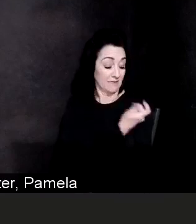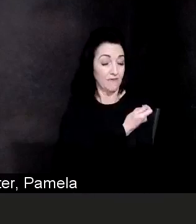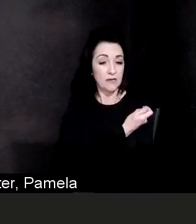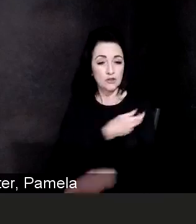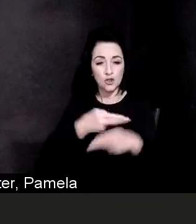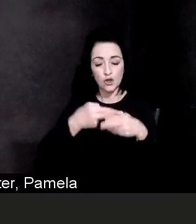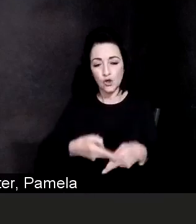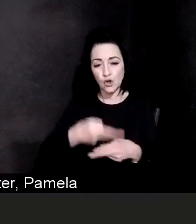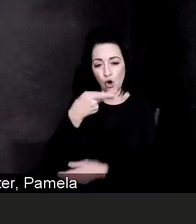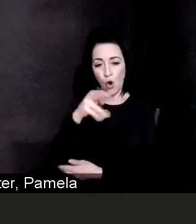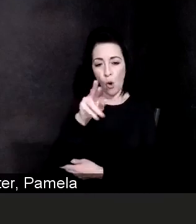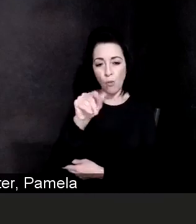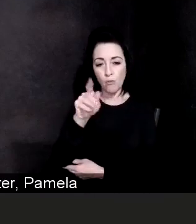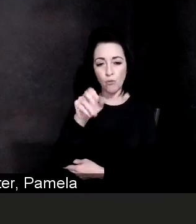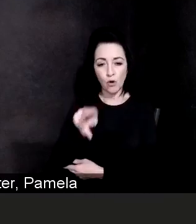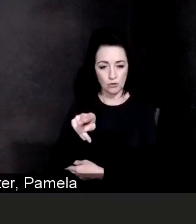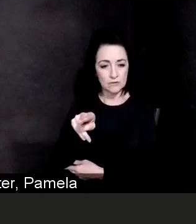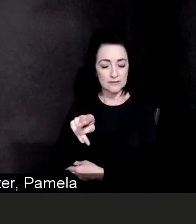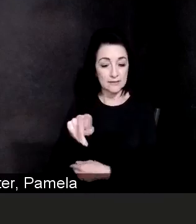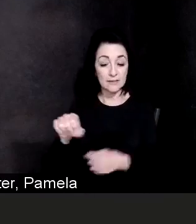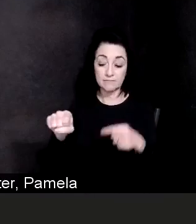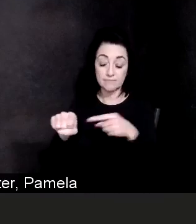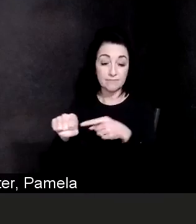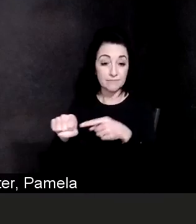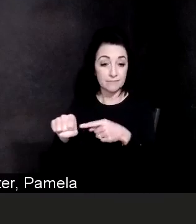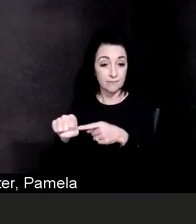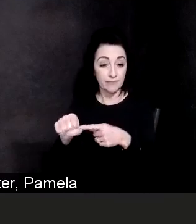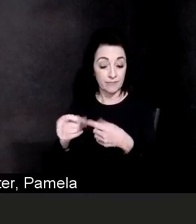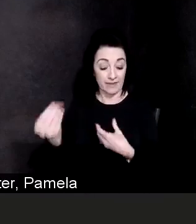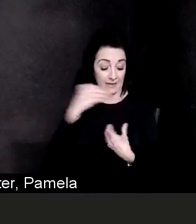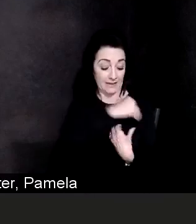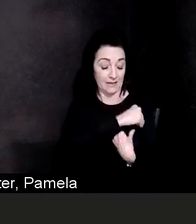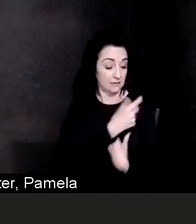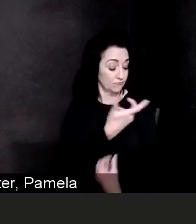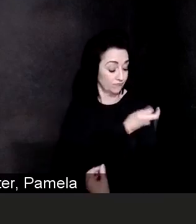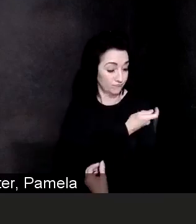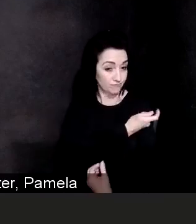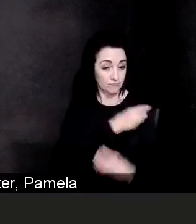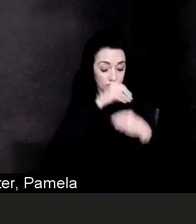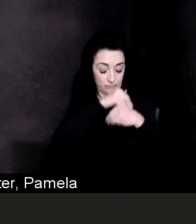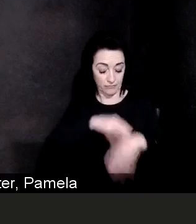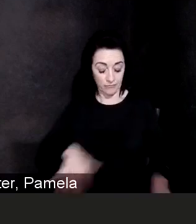And when that antigen is injected into your body your body realizes that that's not supposed to be there,